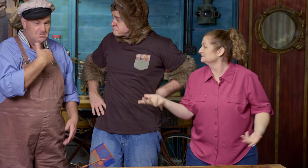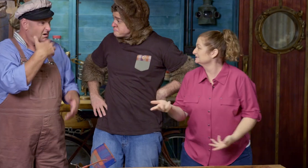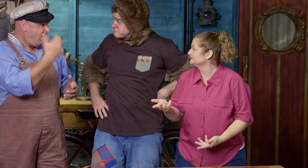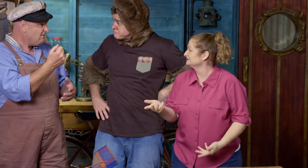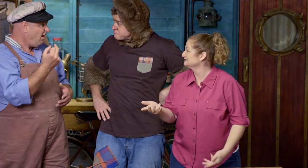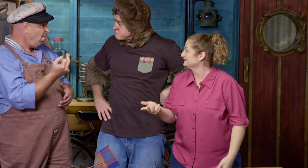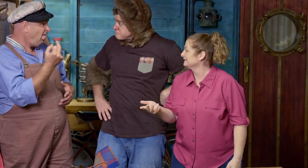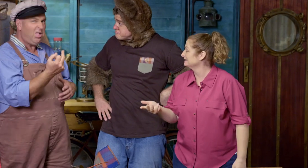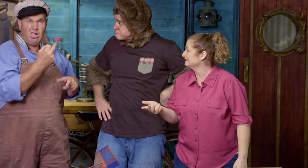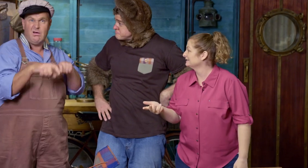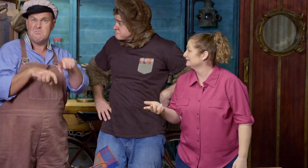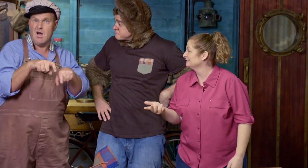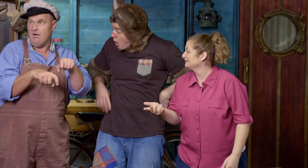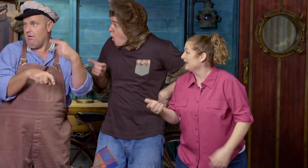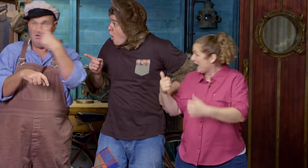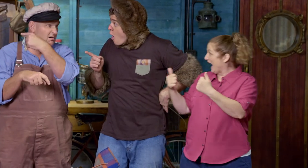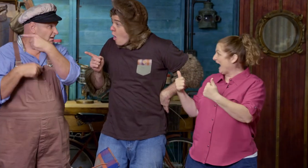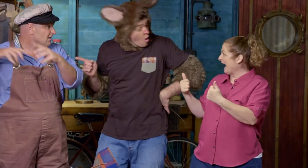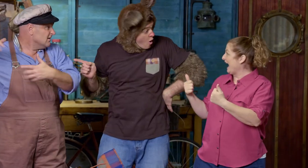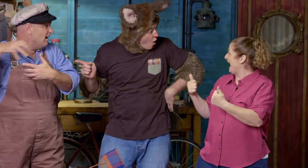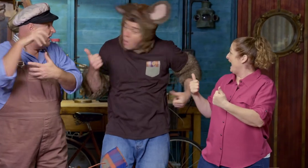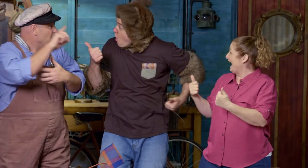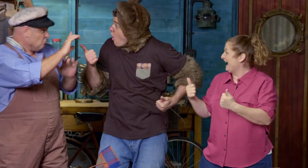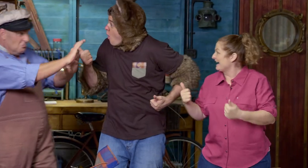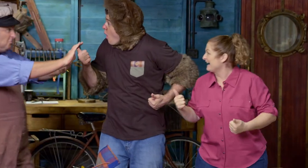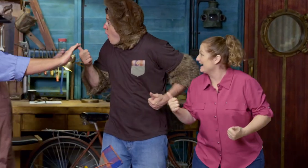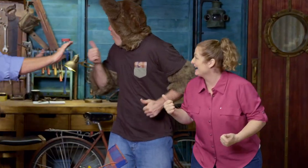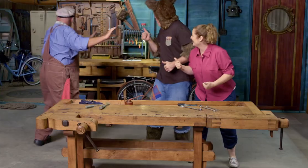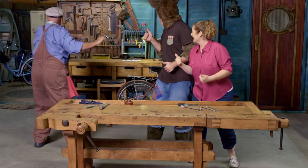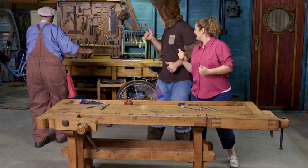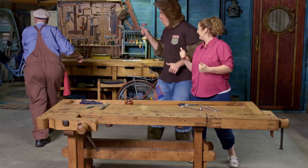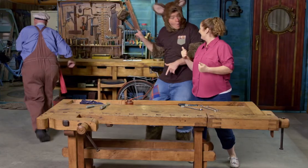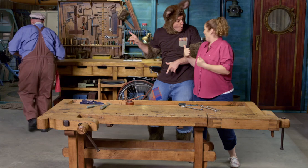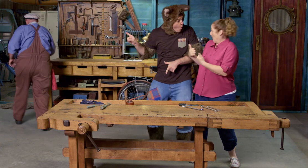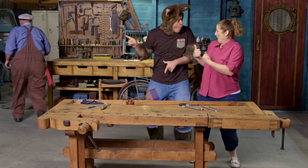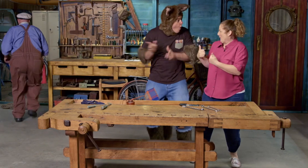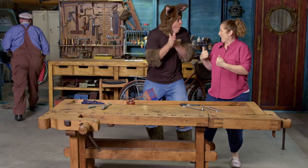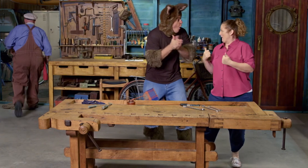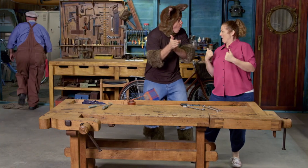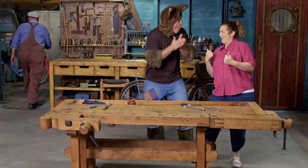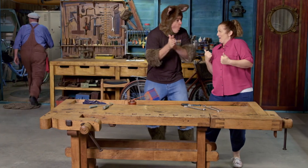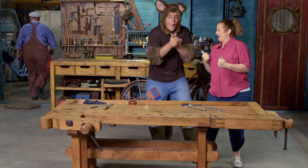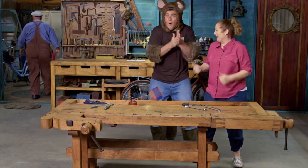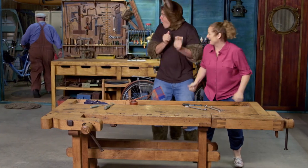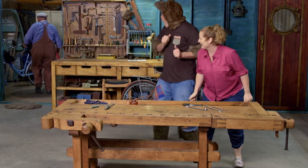Well, I do have a spare bike out the back. I'll go get it for you. Oh!